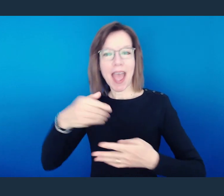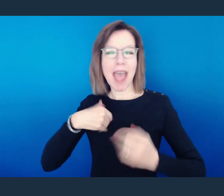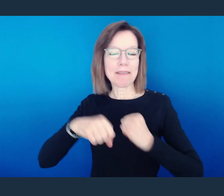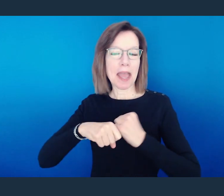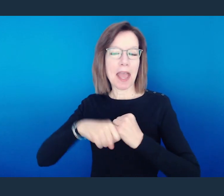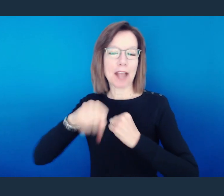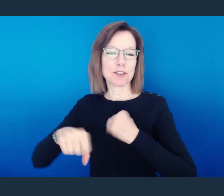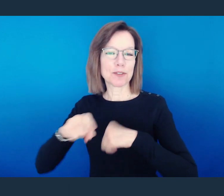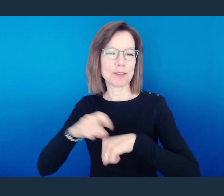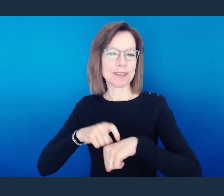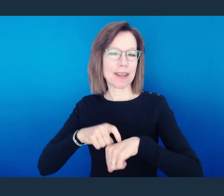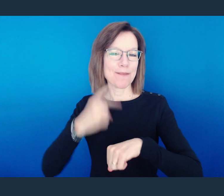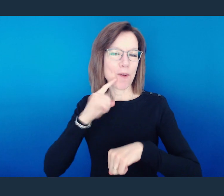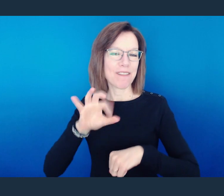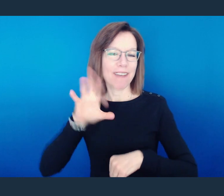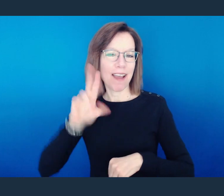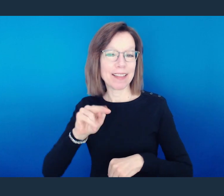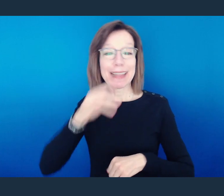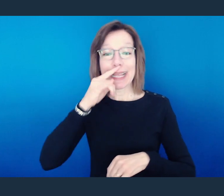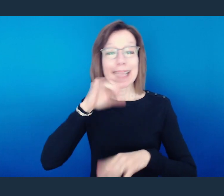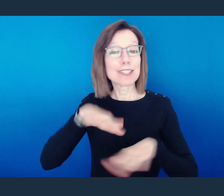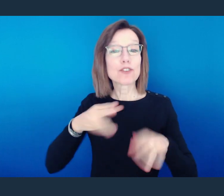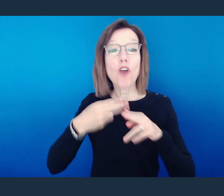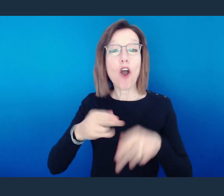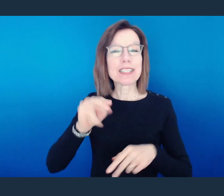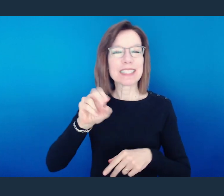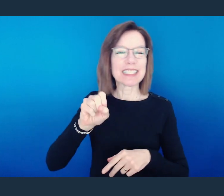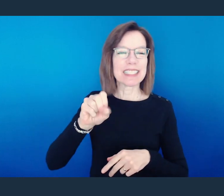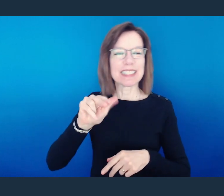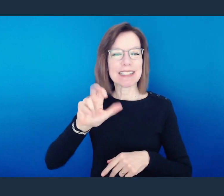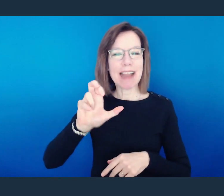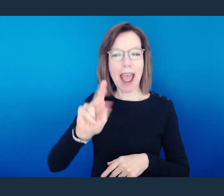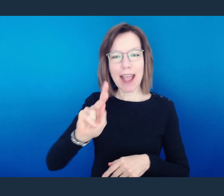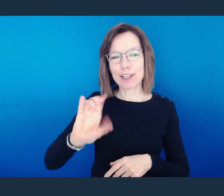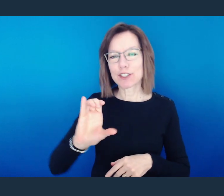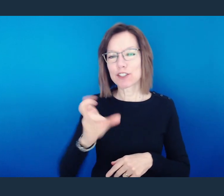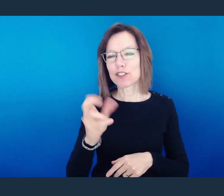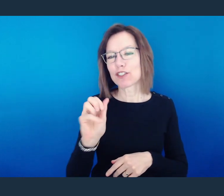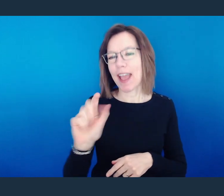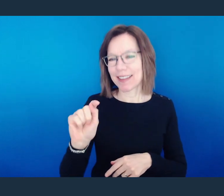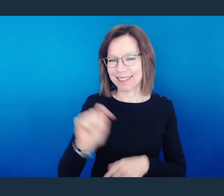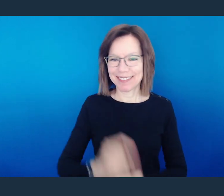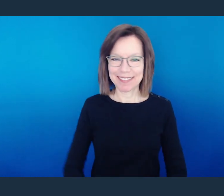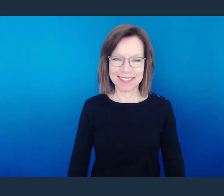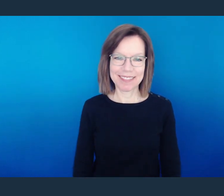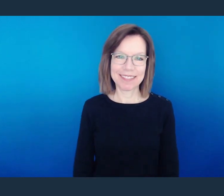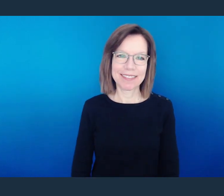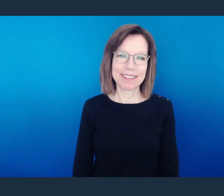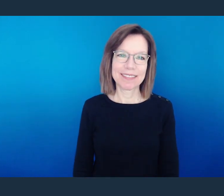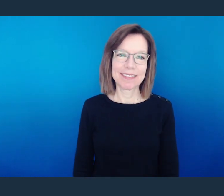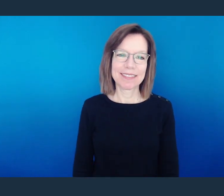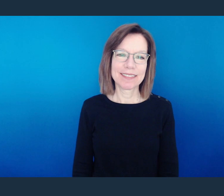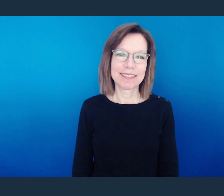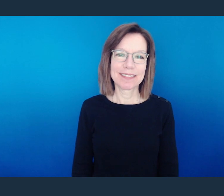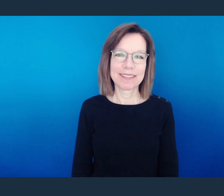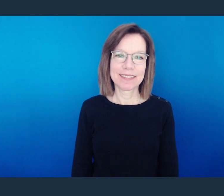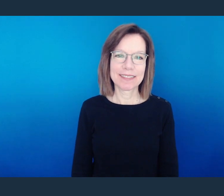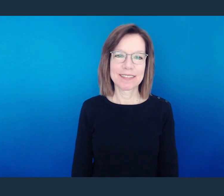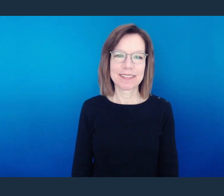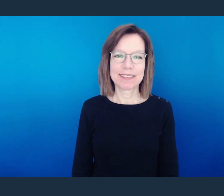extra extended fun time that the kids have called Snack Chat.